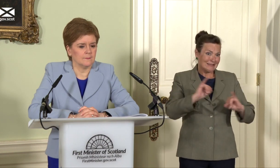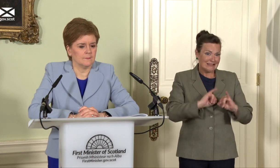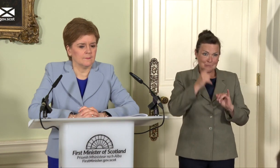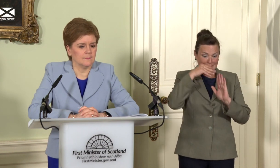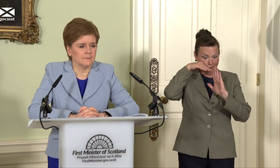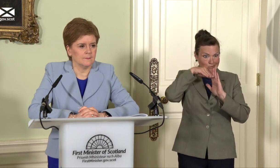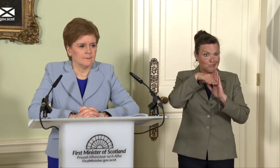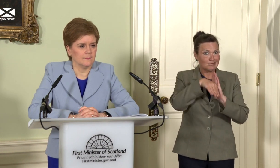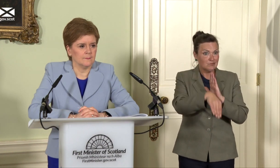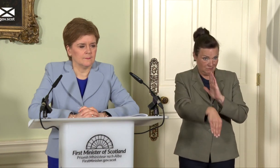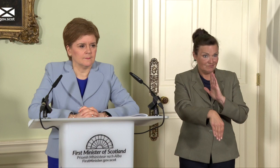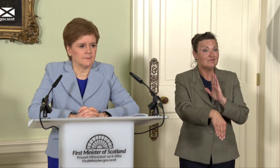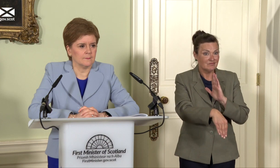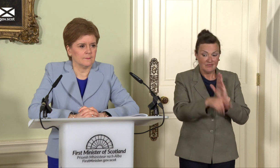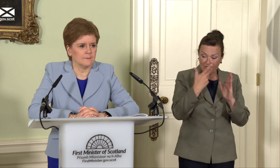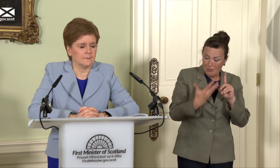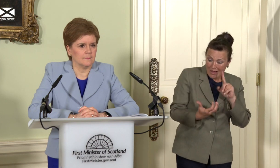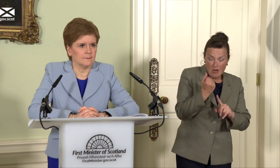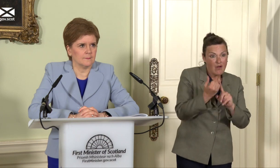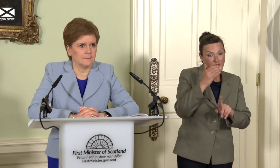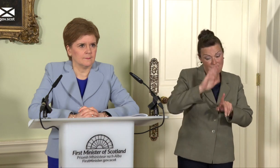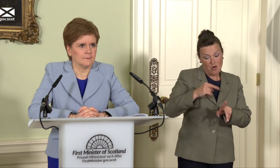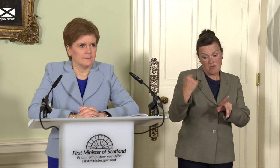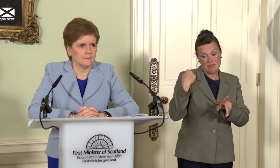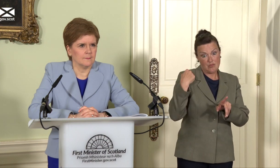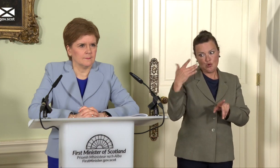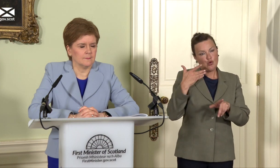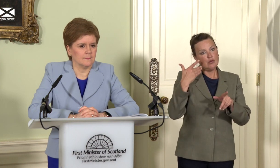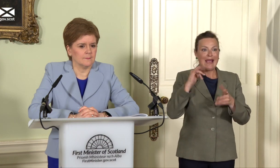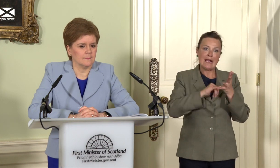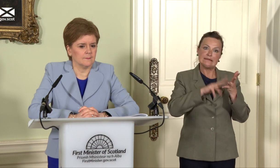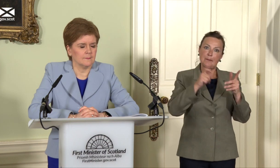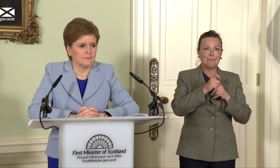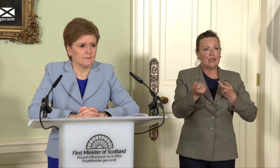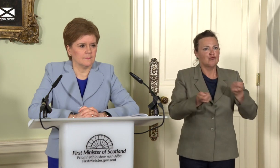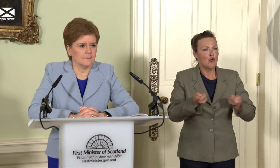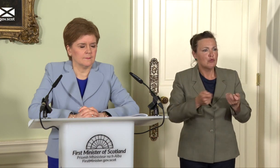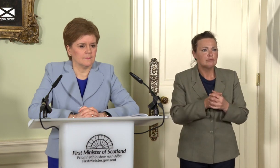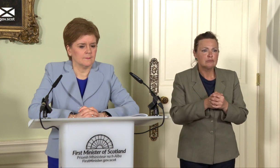seen a decline in the outcomes of those since you have been in power. Is there any way you